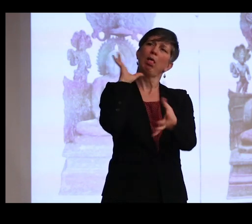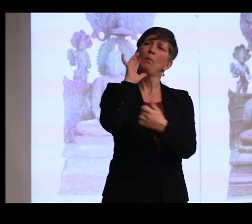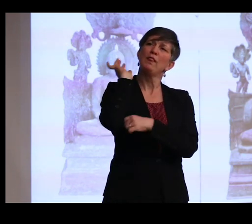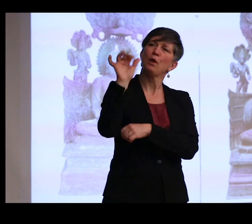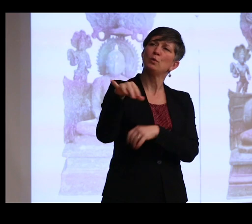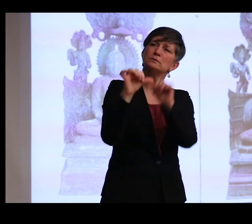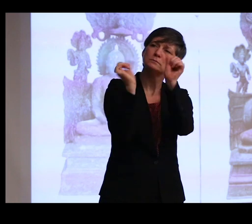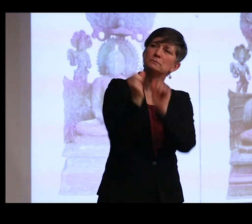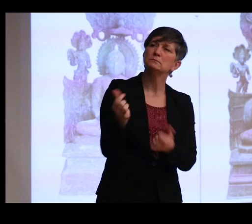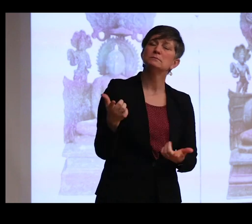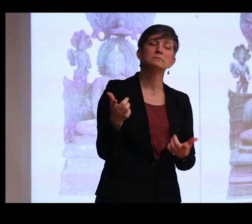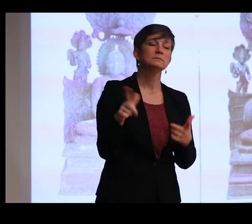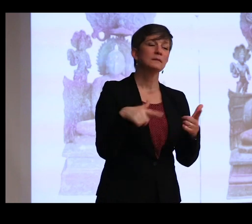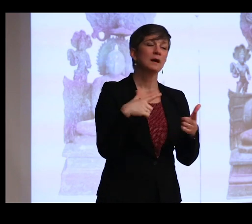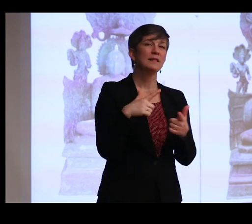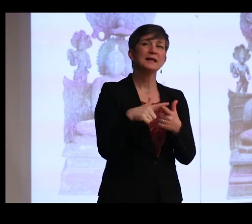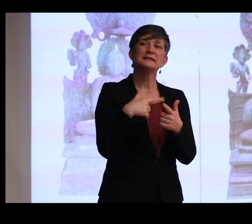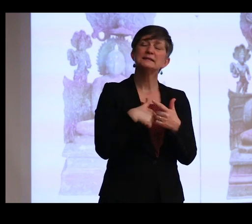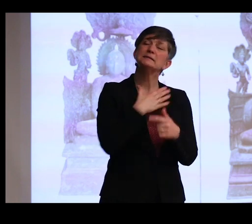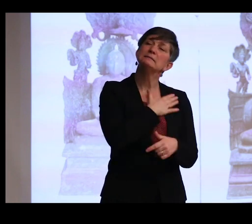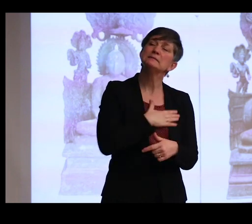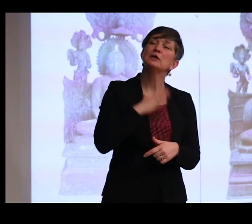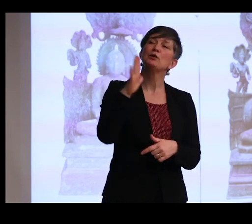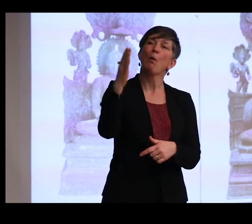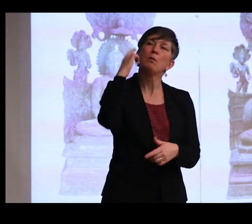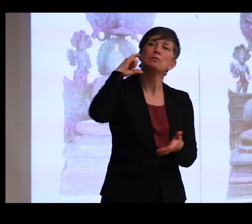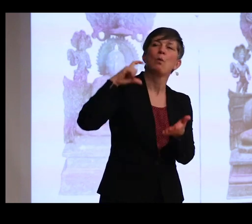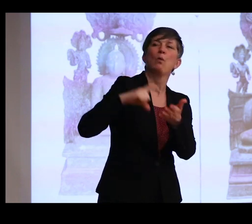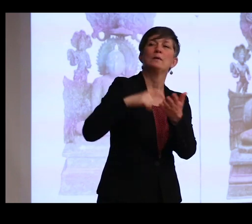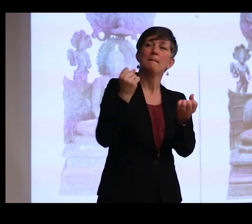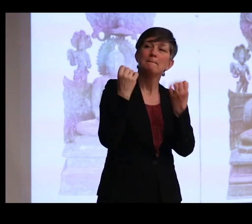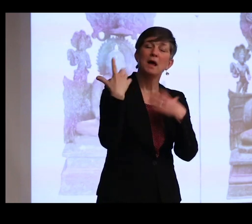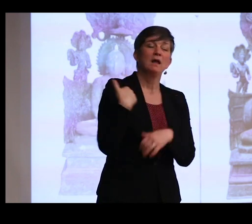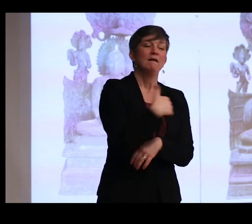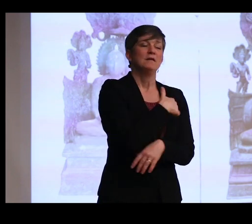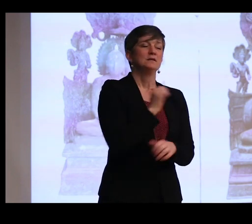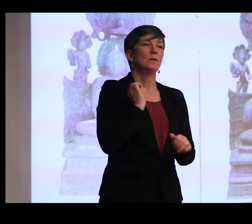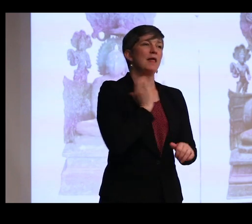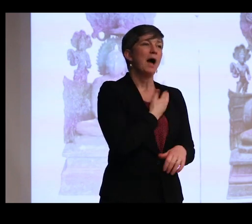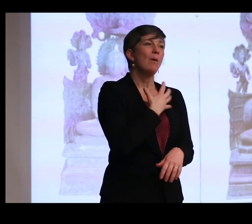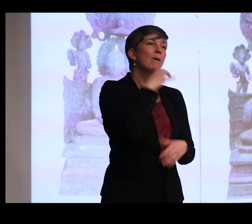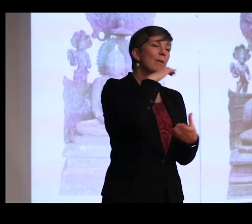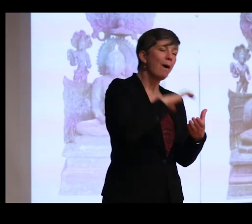And then he says, "I beg to bring to your kind notice that many of us with our wives and children